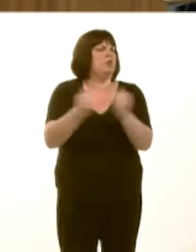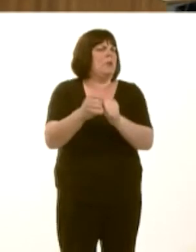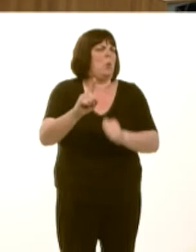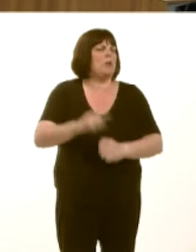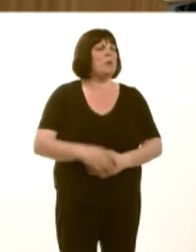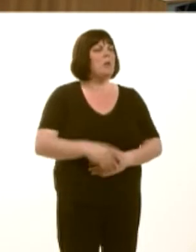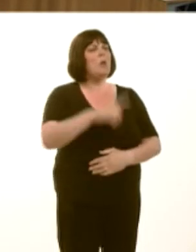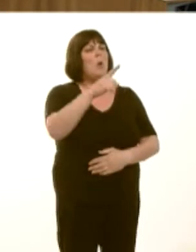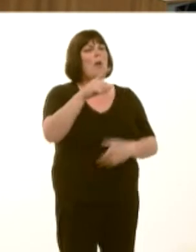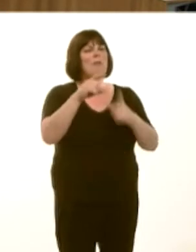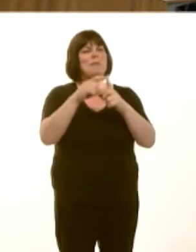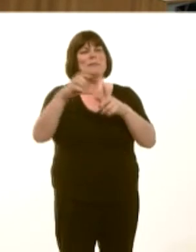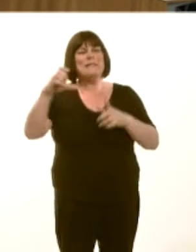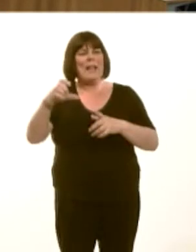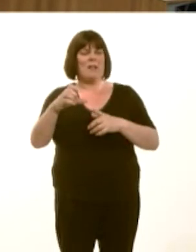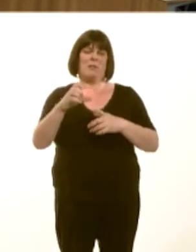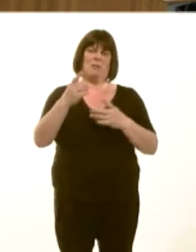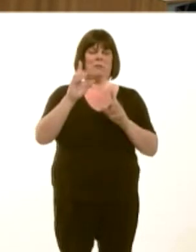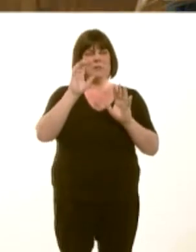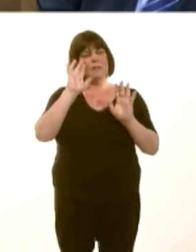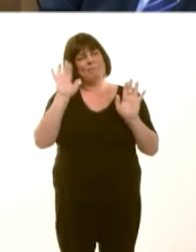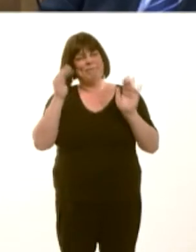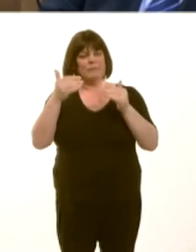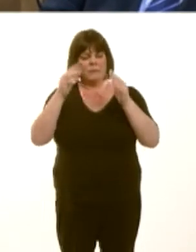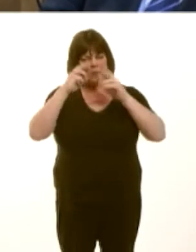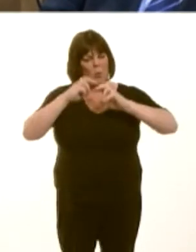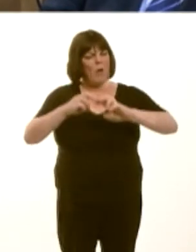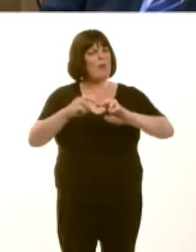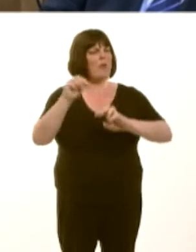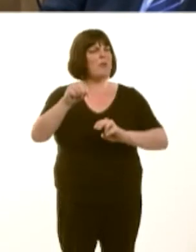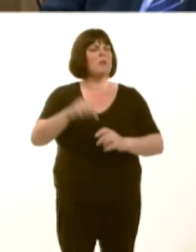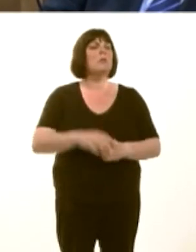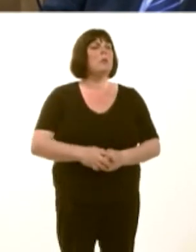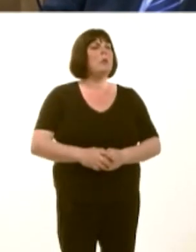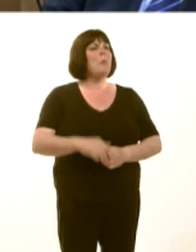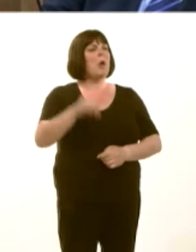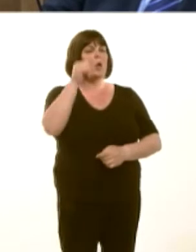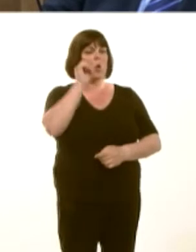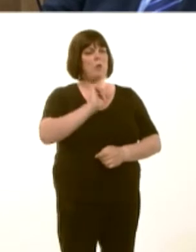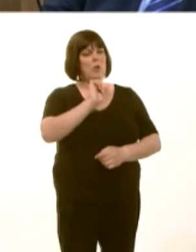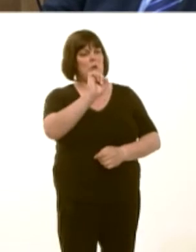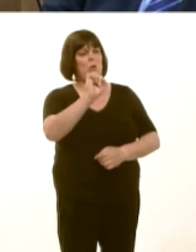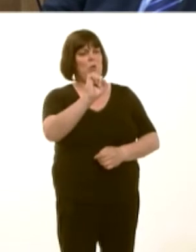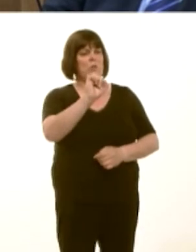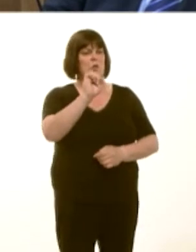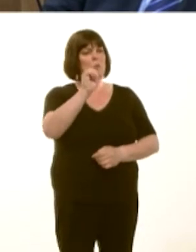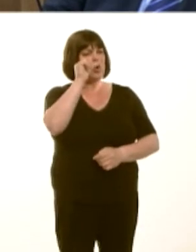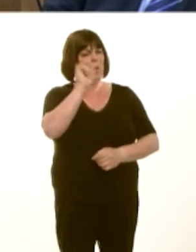of Energy and Climate Change, so itís part of an inquiry. It is right to say that in the Memberís own constituency, the grid is fragile; we know that.